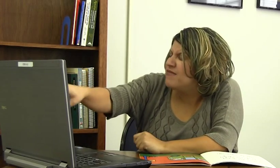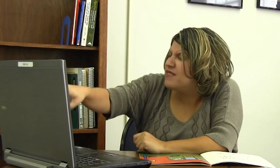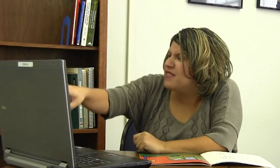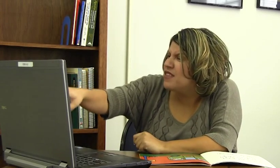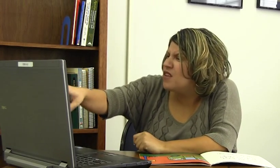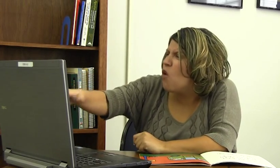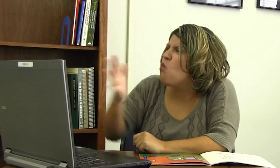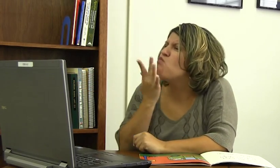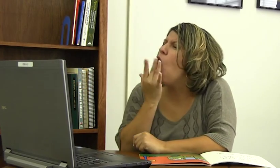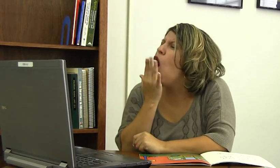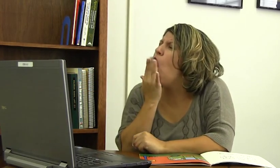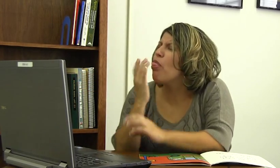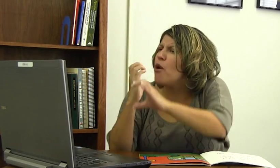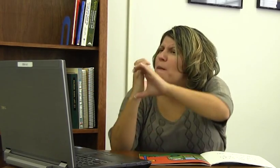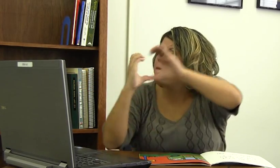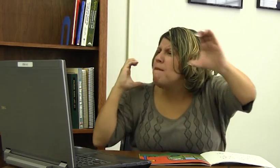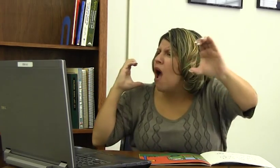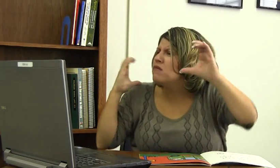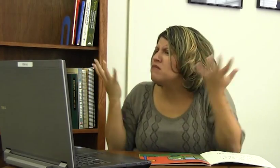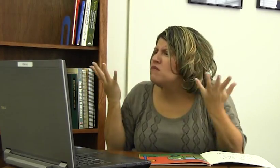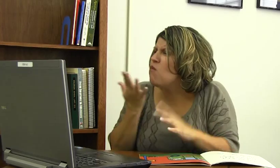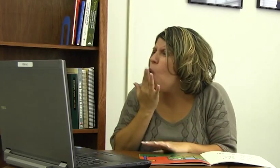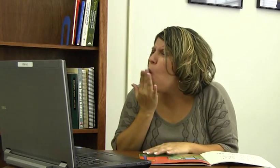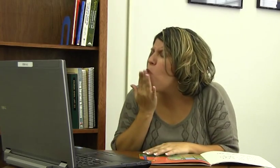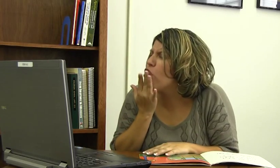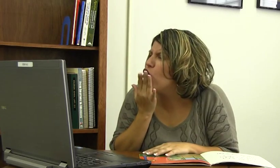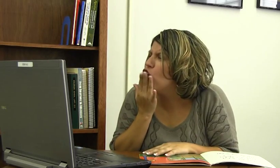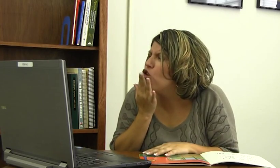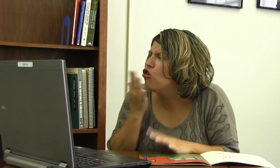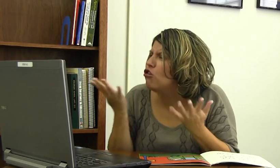"Right, but guess what color is that bus?